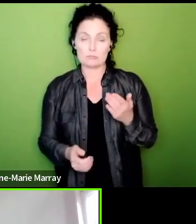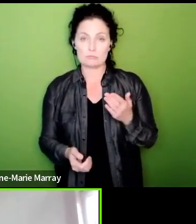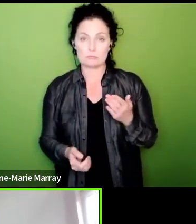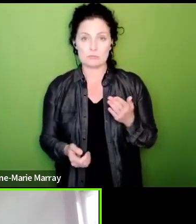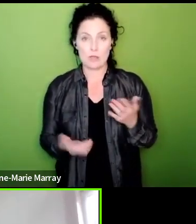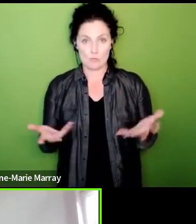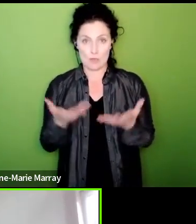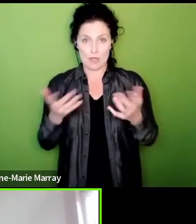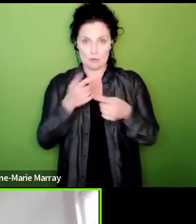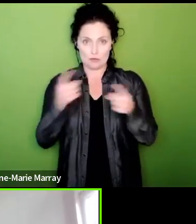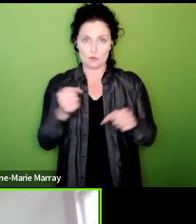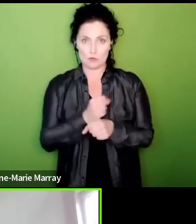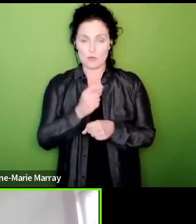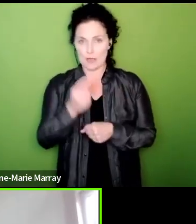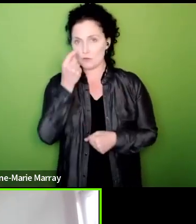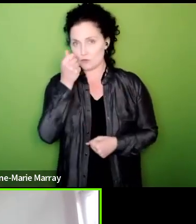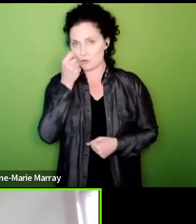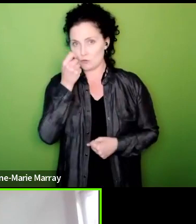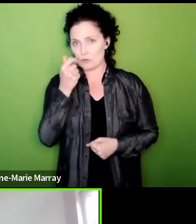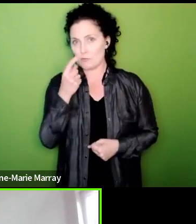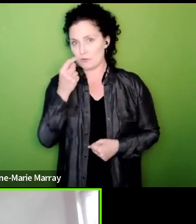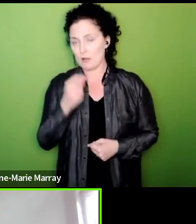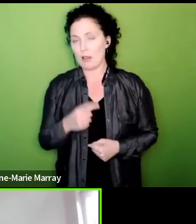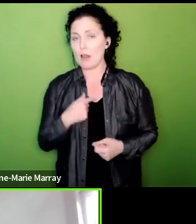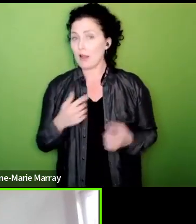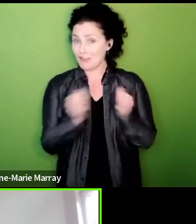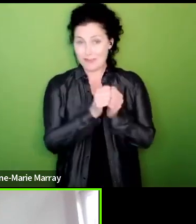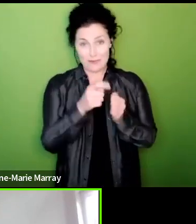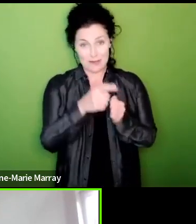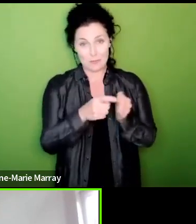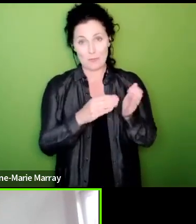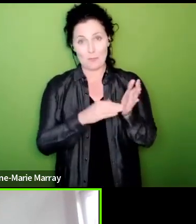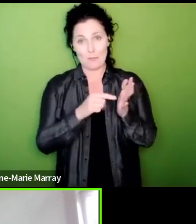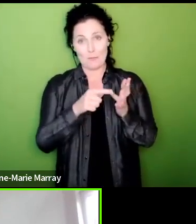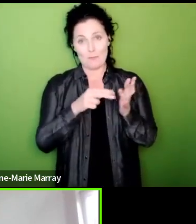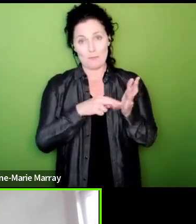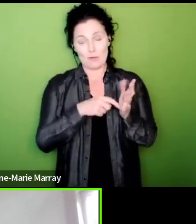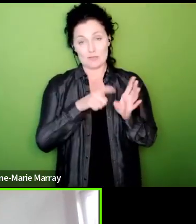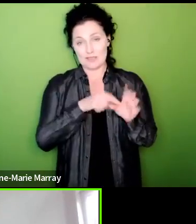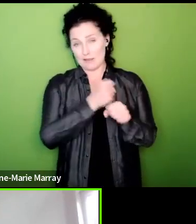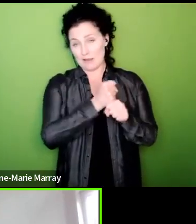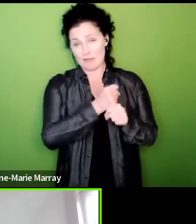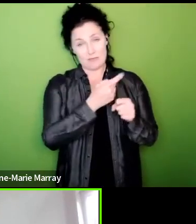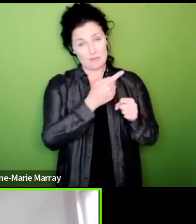we can so so I agree very much with Monty um they make it as hard as possible but let's look them